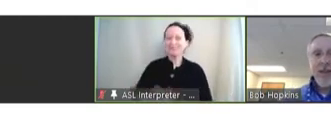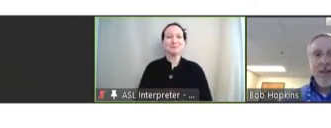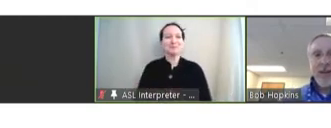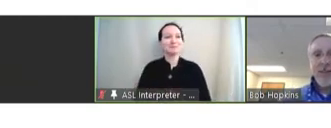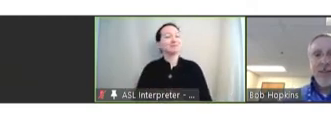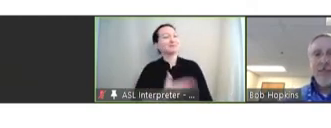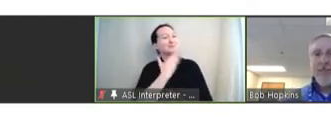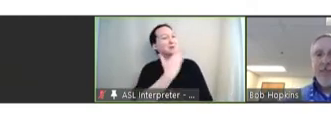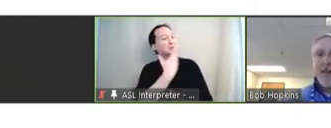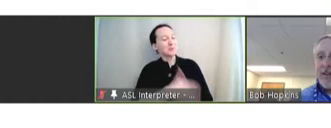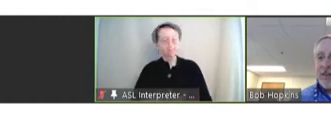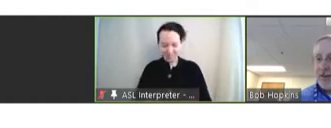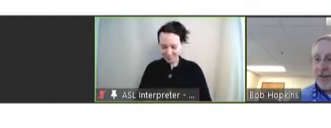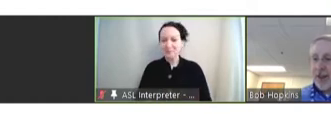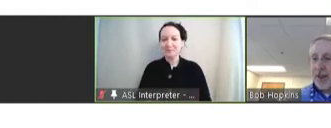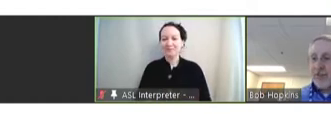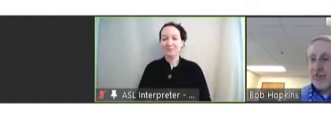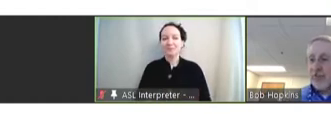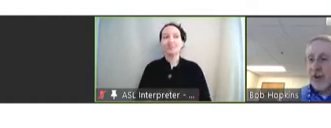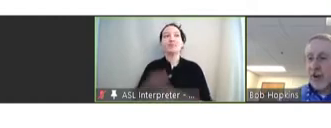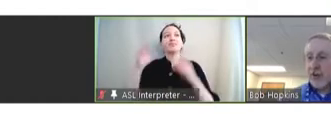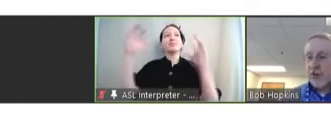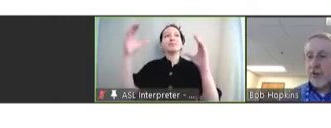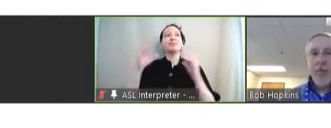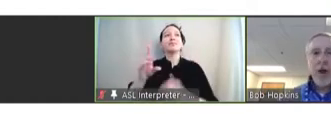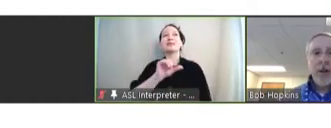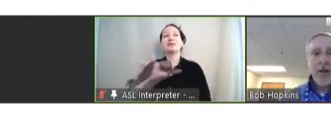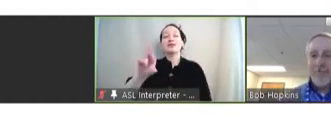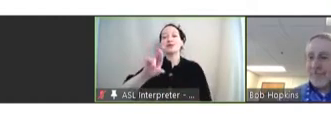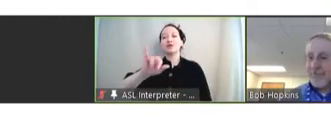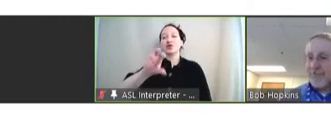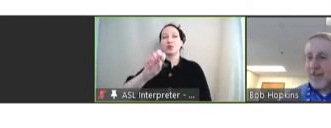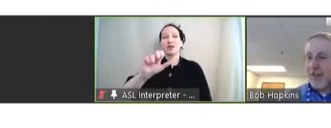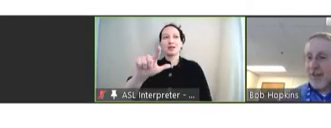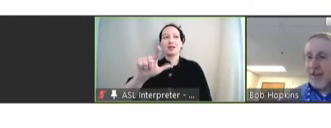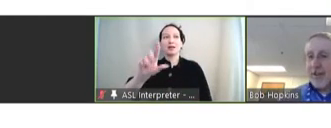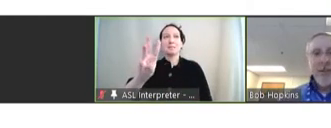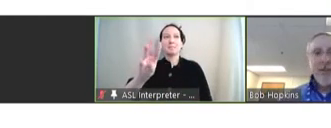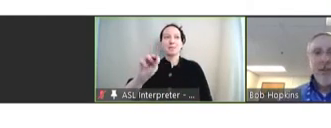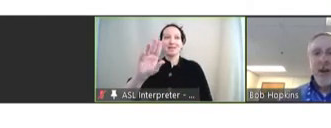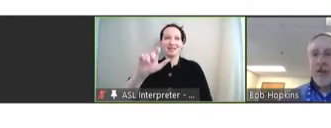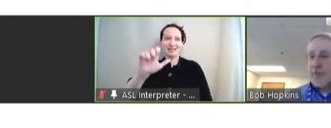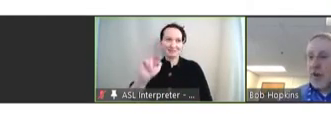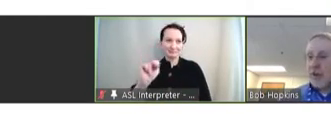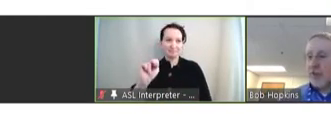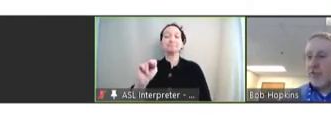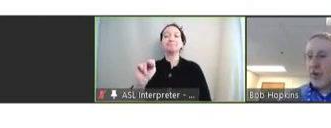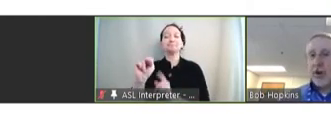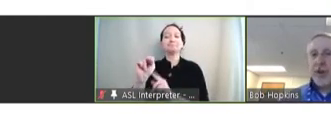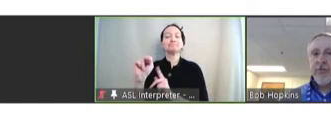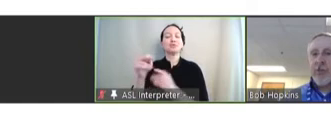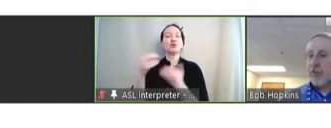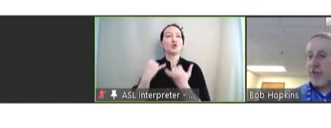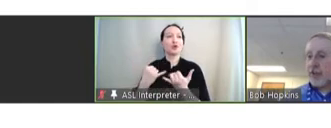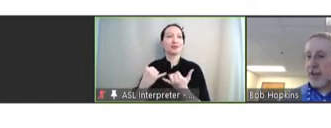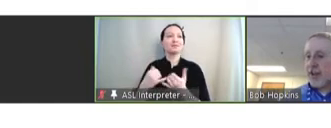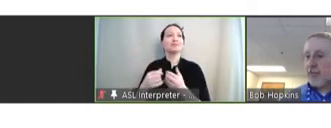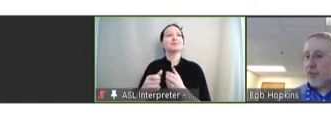Robert Hopkins: Next is Dr. Jewel Mullen. Dr. Mullen is currently associate dean for